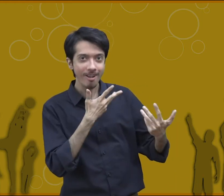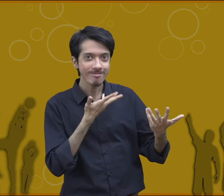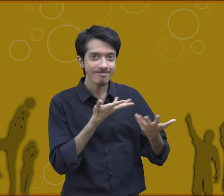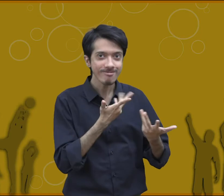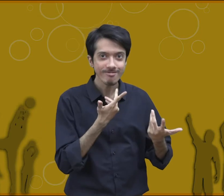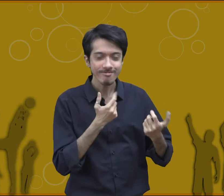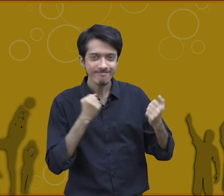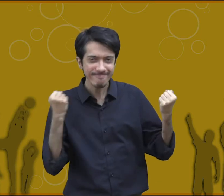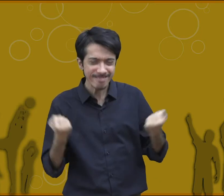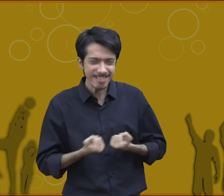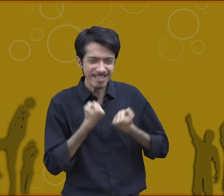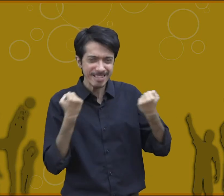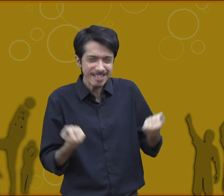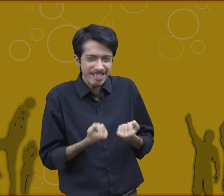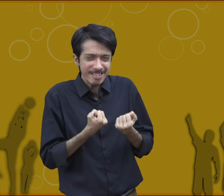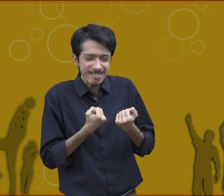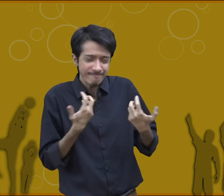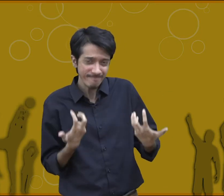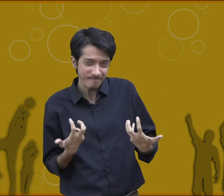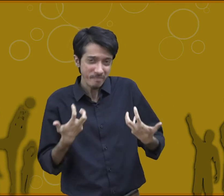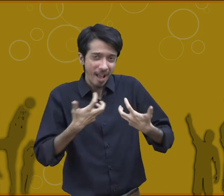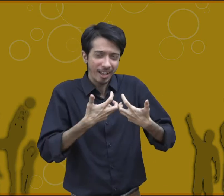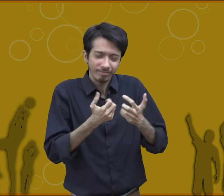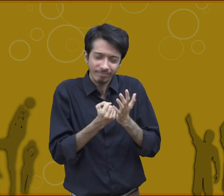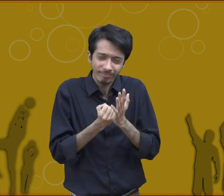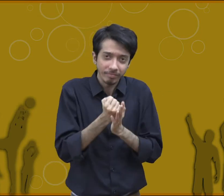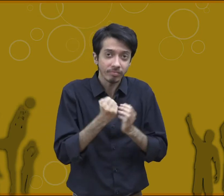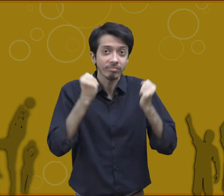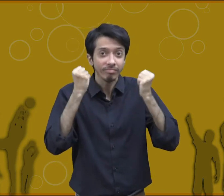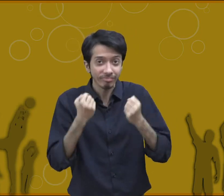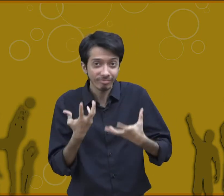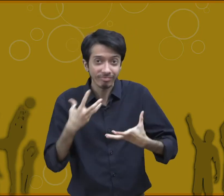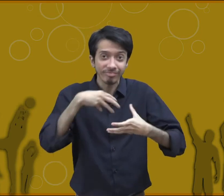so it is quite difficult for them to connect with the city people but they try to involve themselves